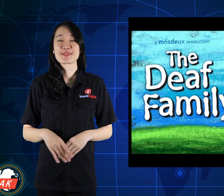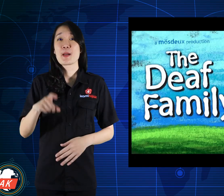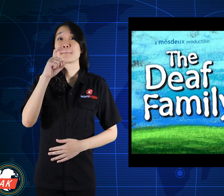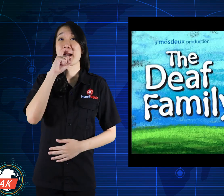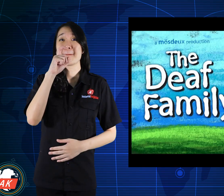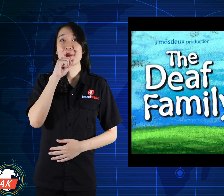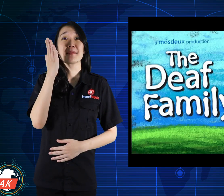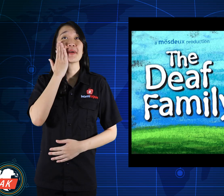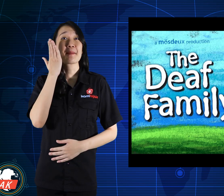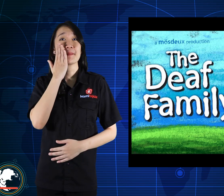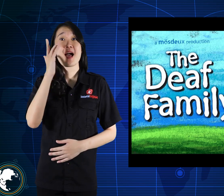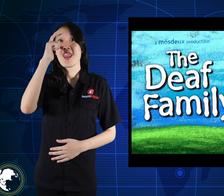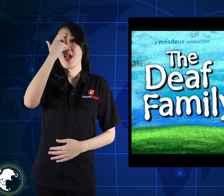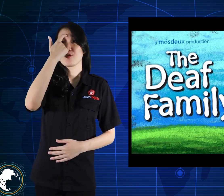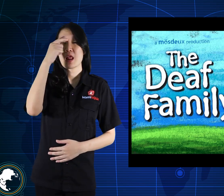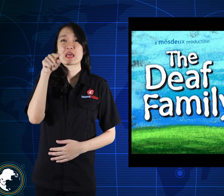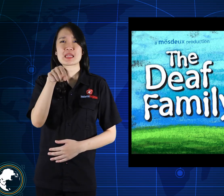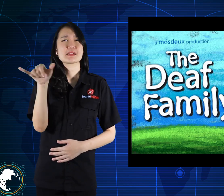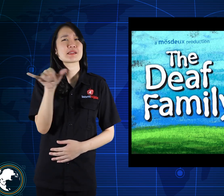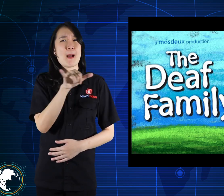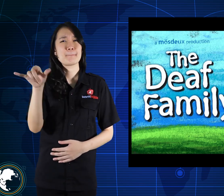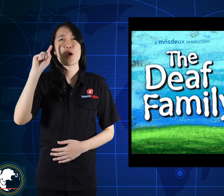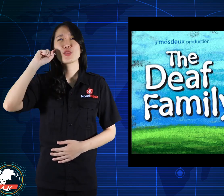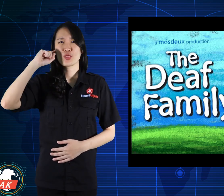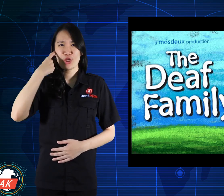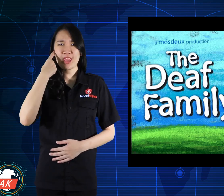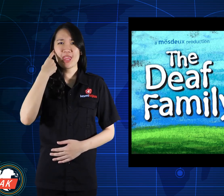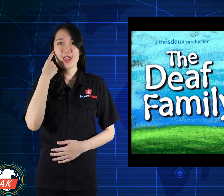Papa and mama Laura are deaf.